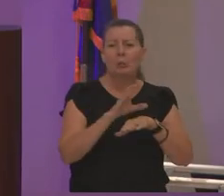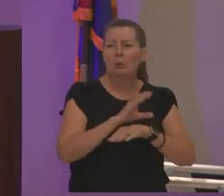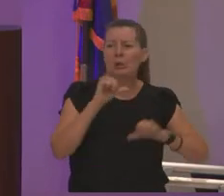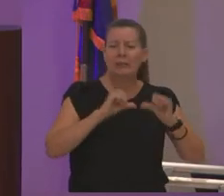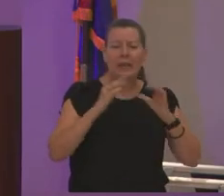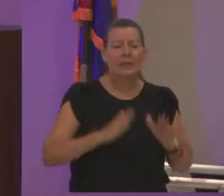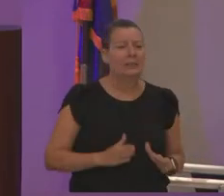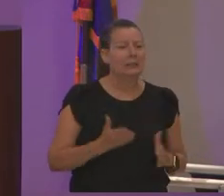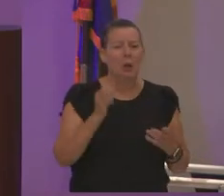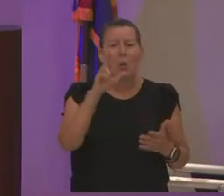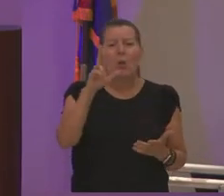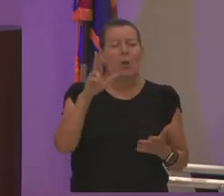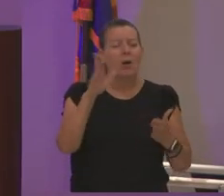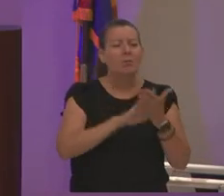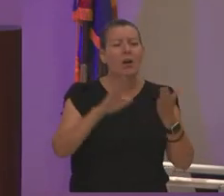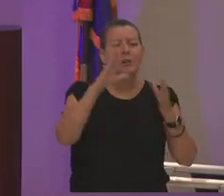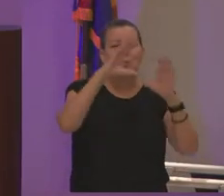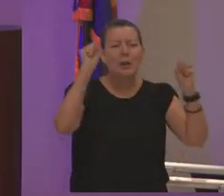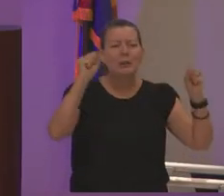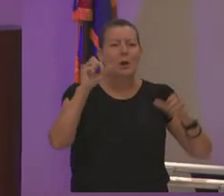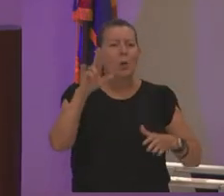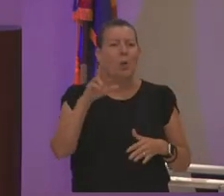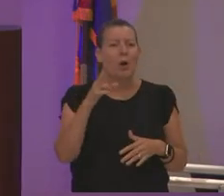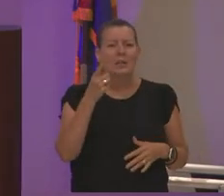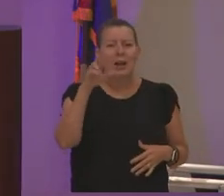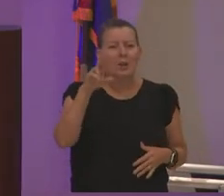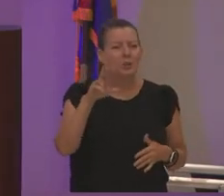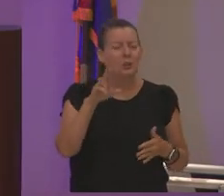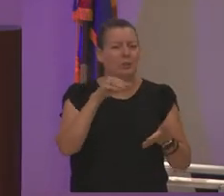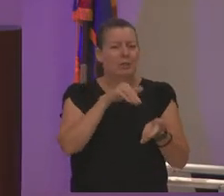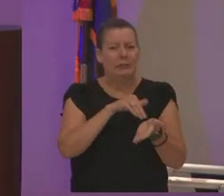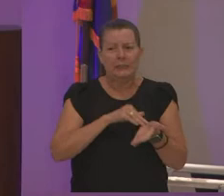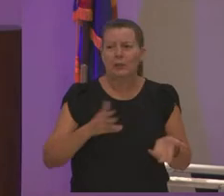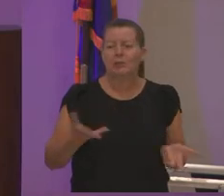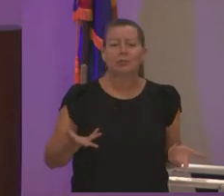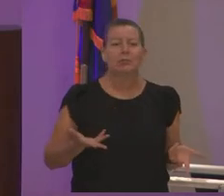we could be the college president or the doctor or the physician we were socialized to take care of